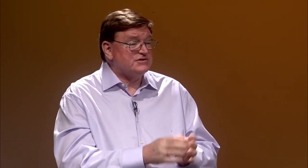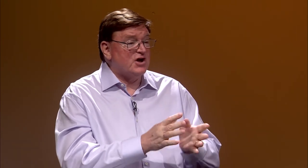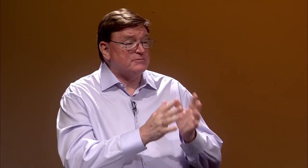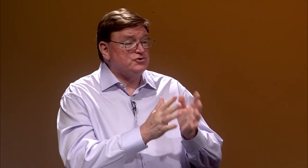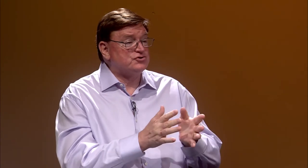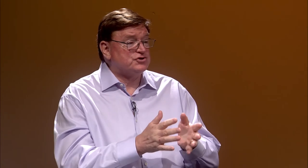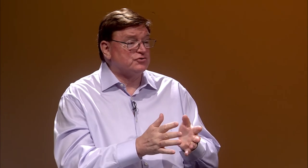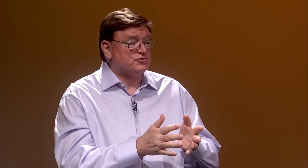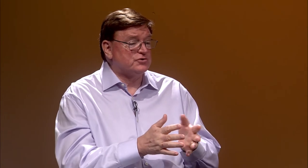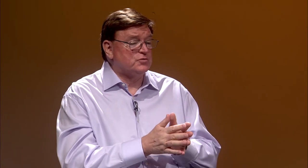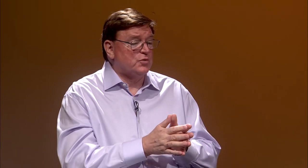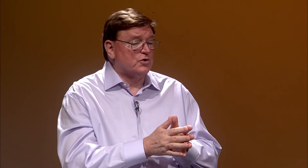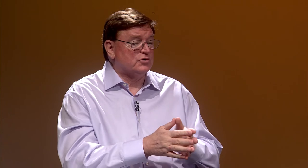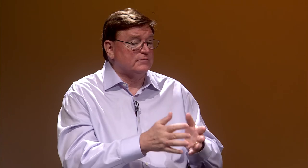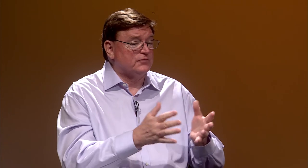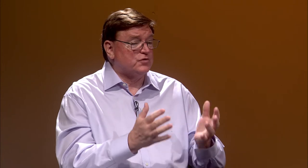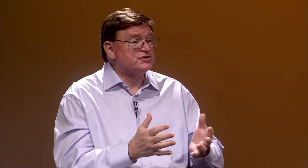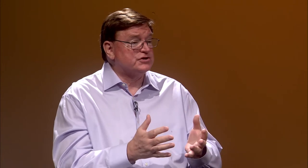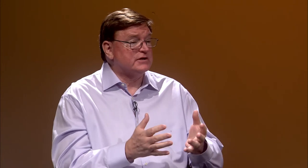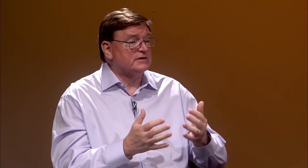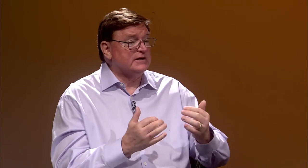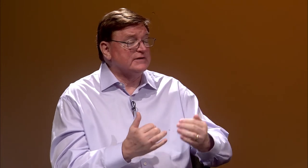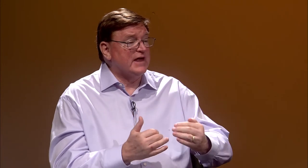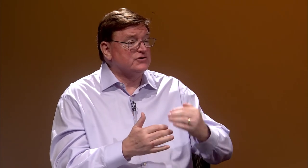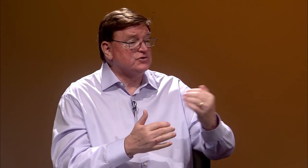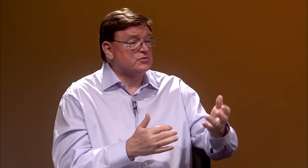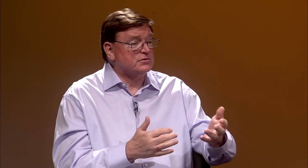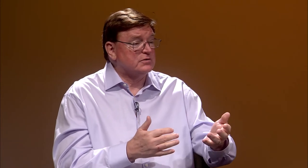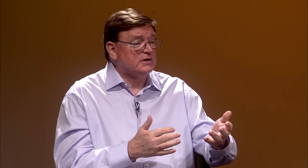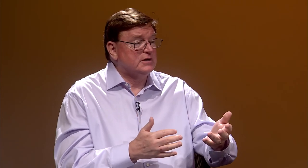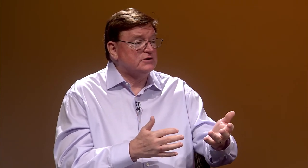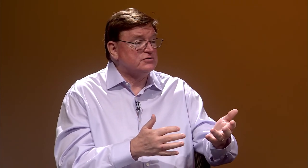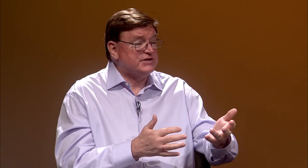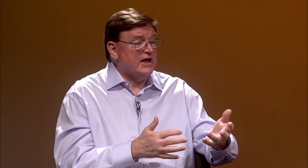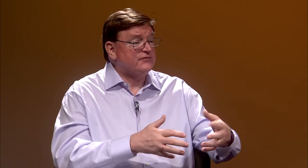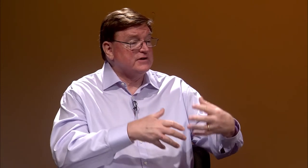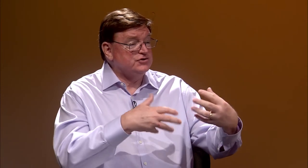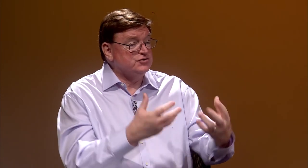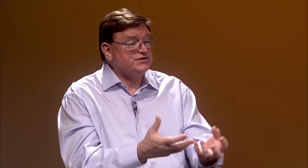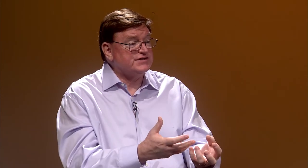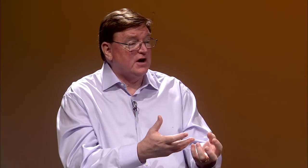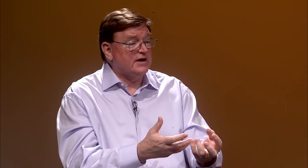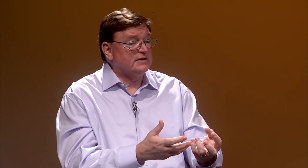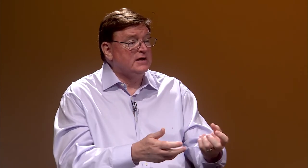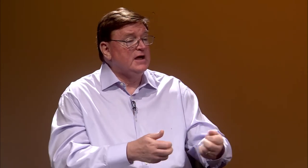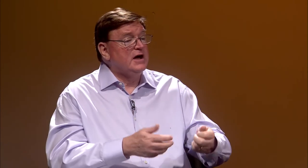Tom, your children were fortunate in that you're deaf and you sign;